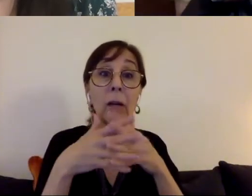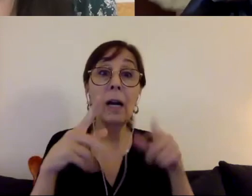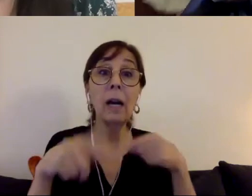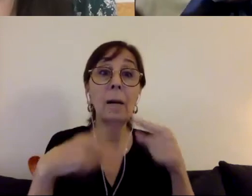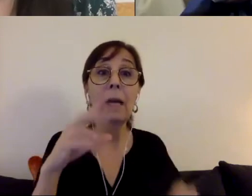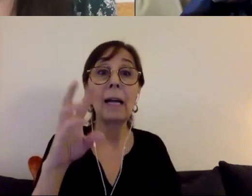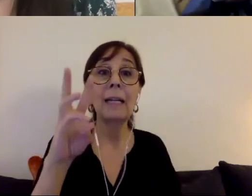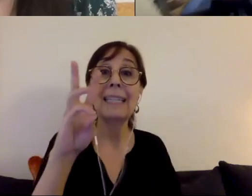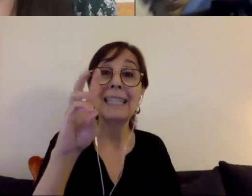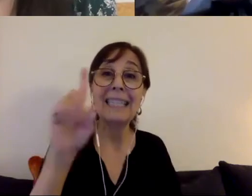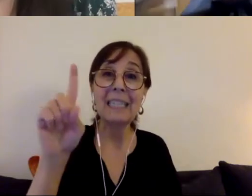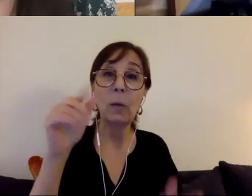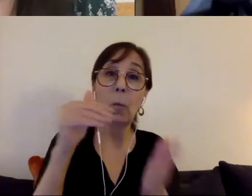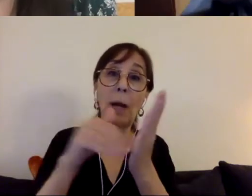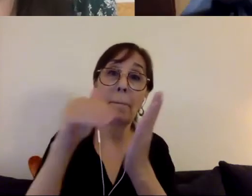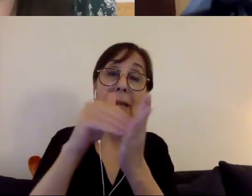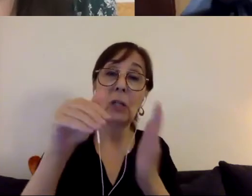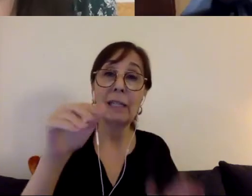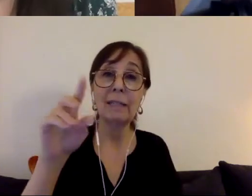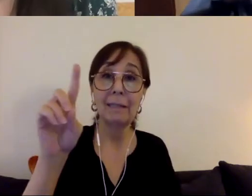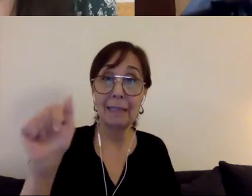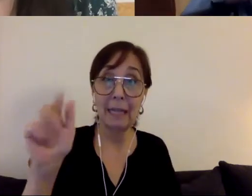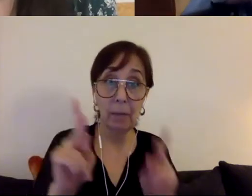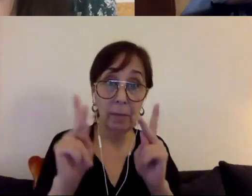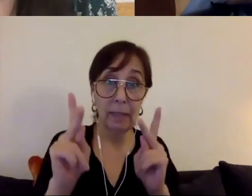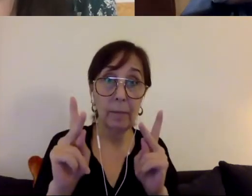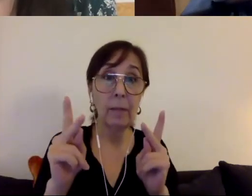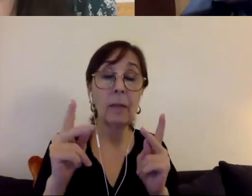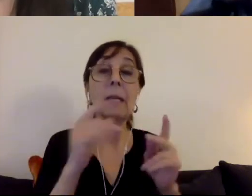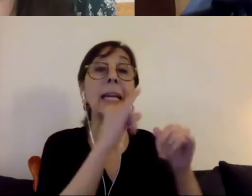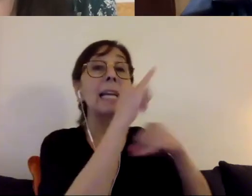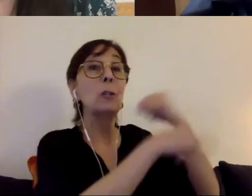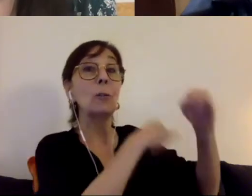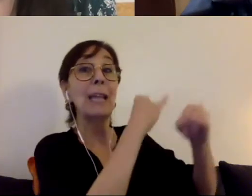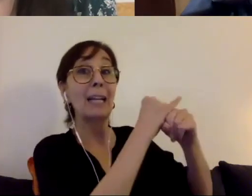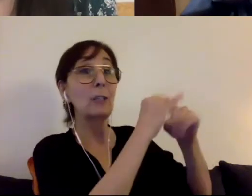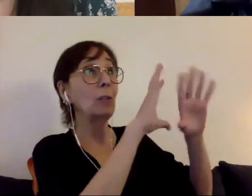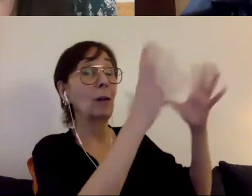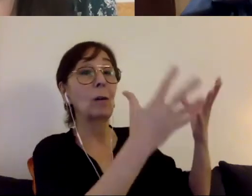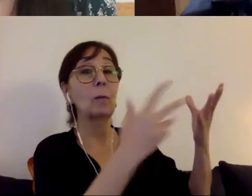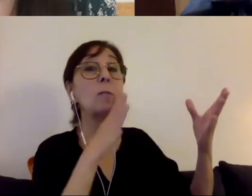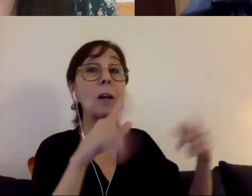million disabled people. And we talk internationally about 1 billion disabled